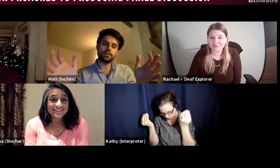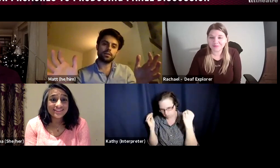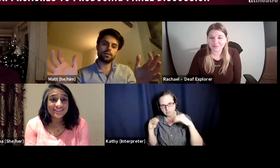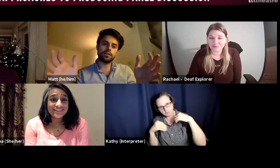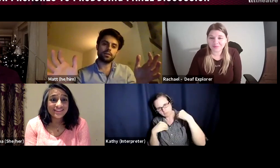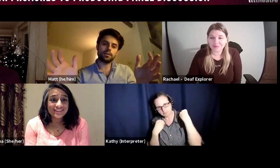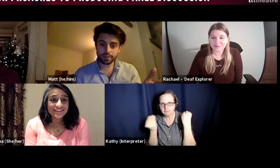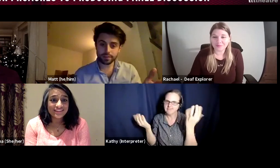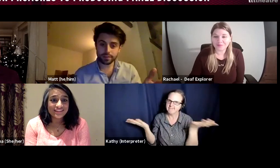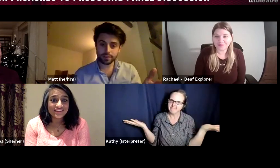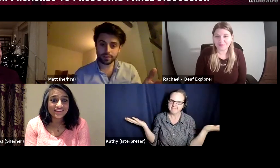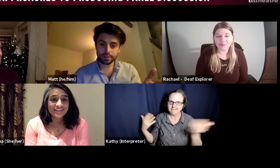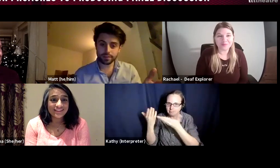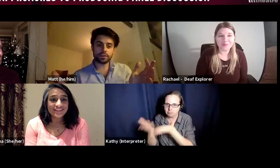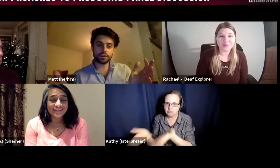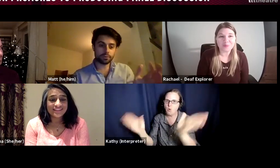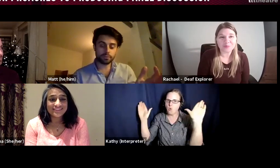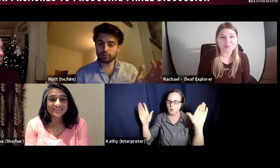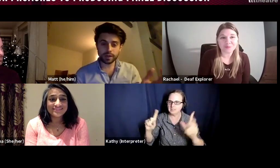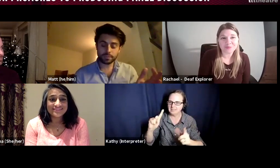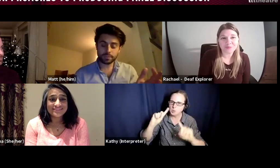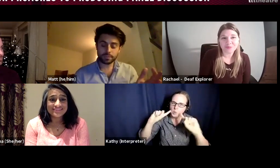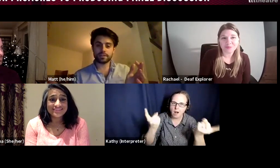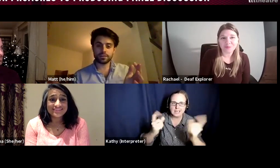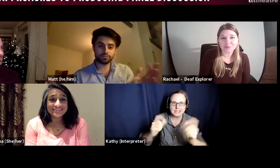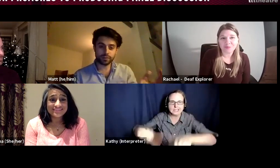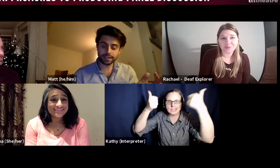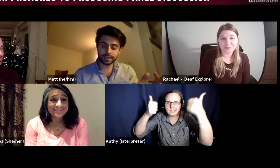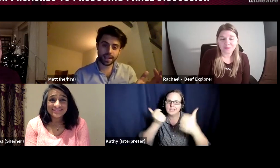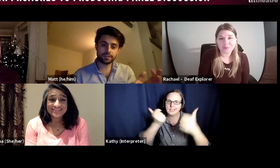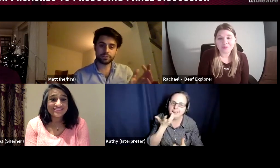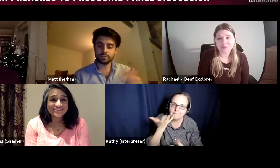you can't be good at everything so there will be always something you're scared of doing,